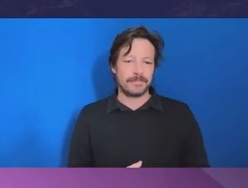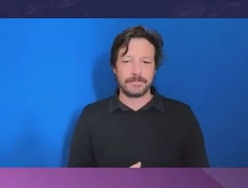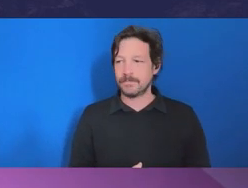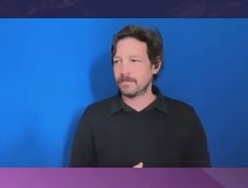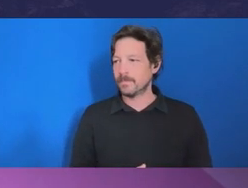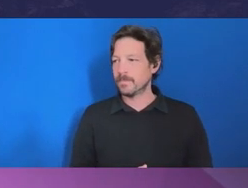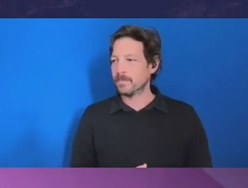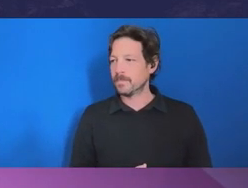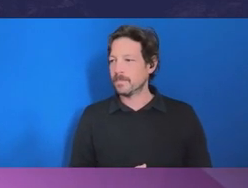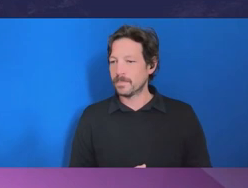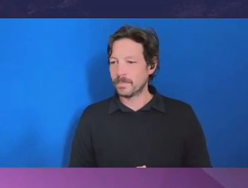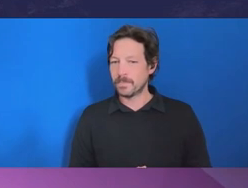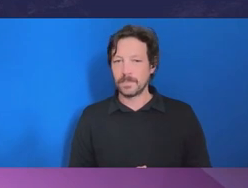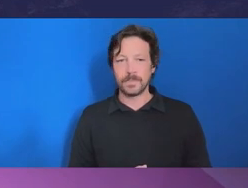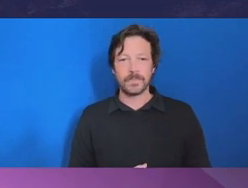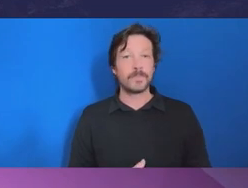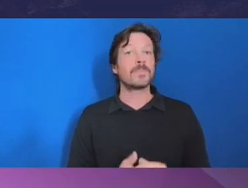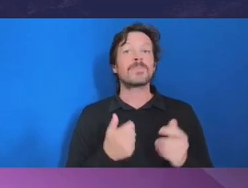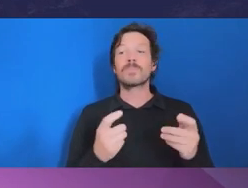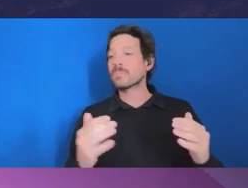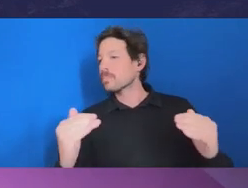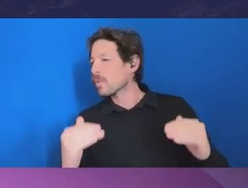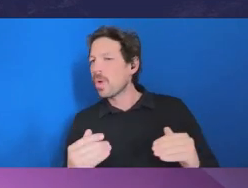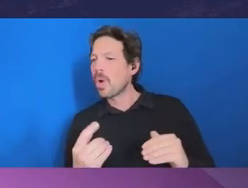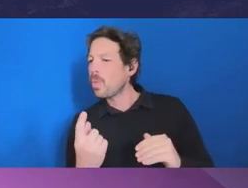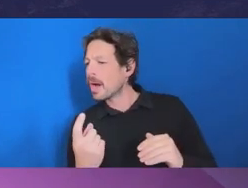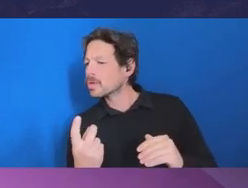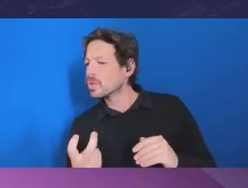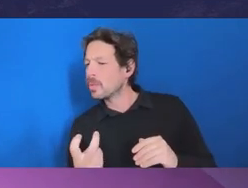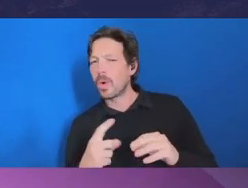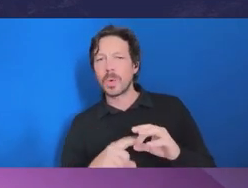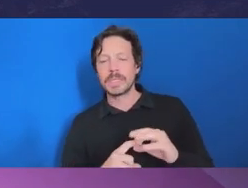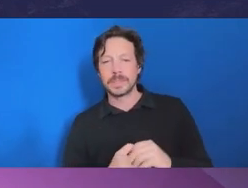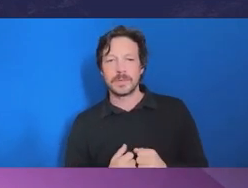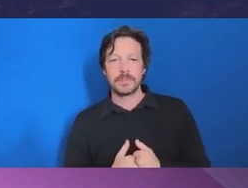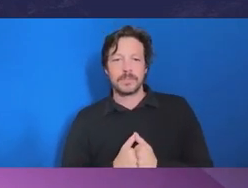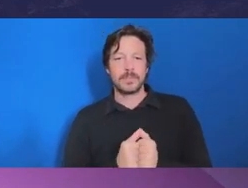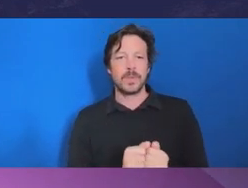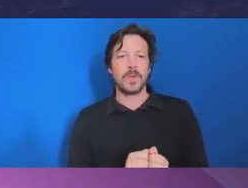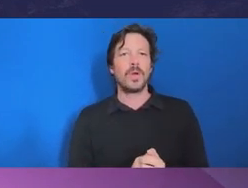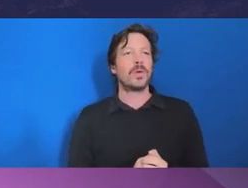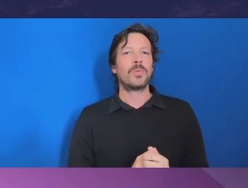Roberta: Might move on, I think we’ve probably got time for one or two more. So what advice would you recommend to public servants